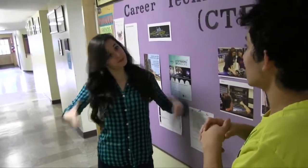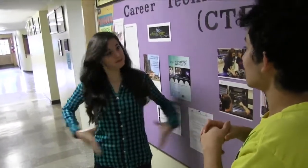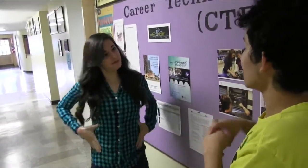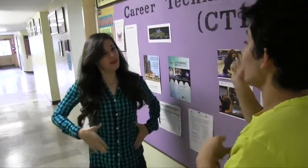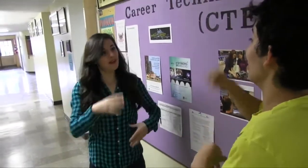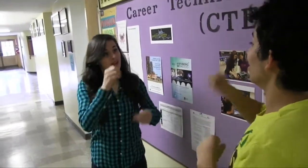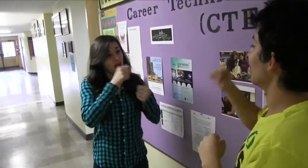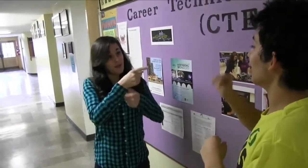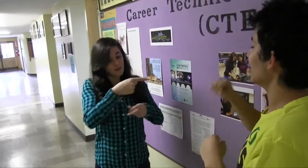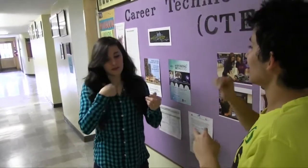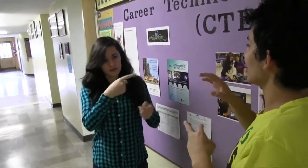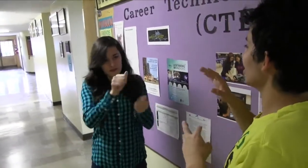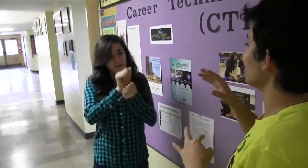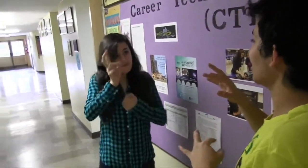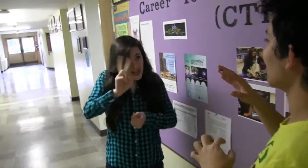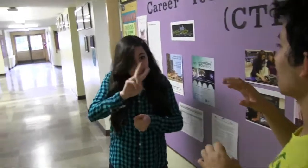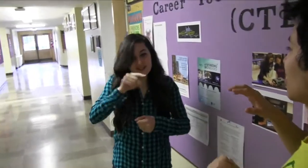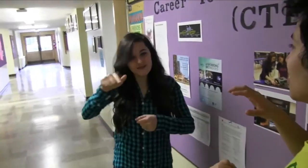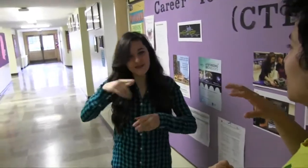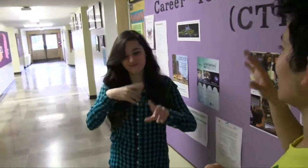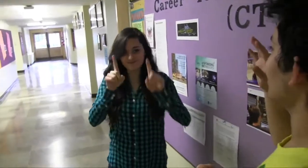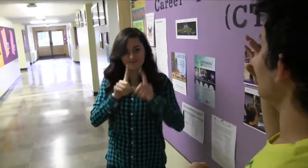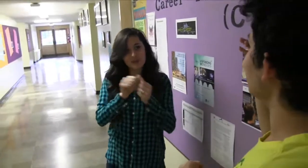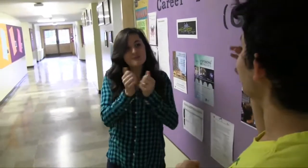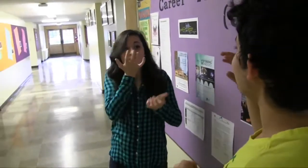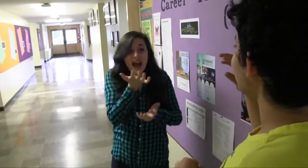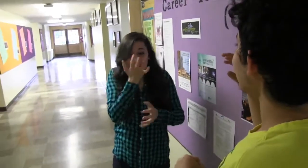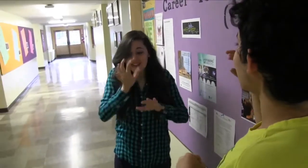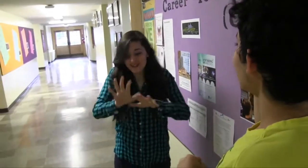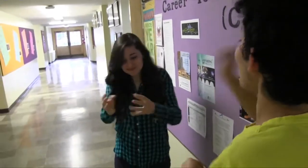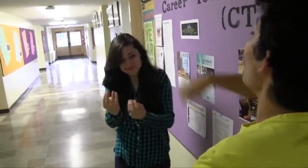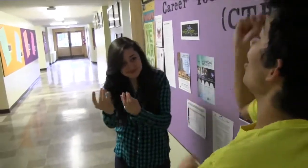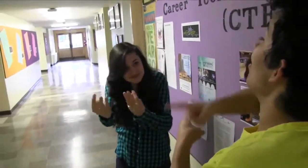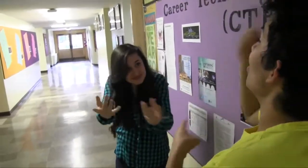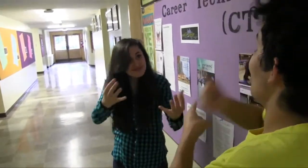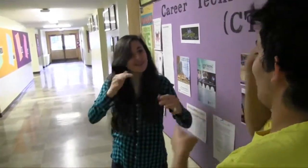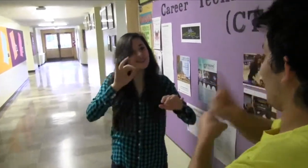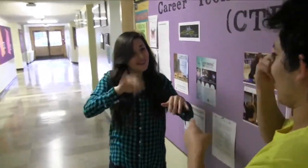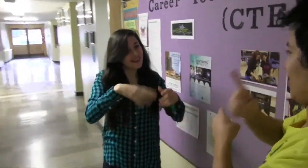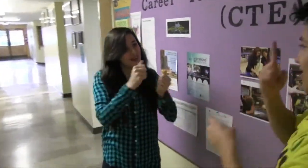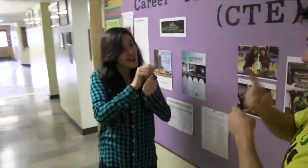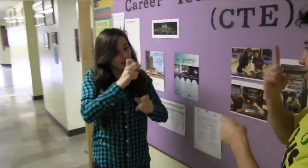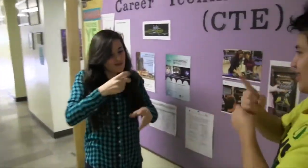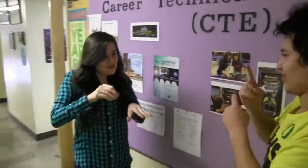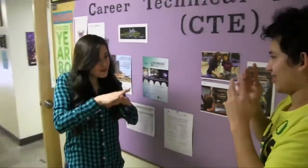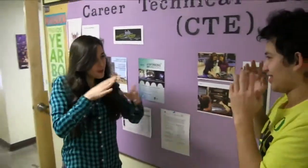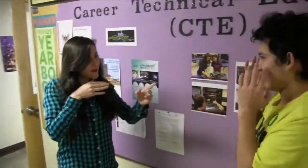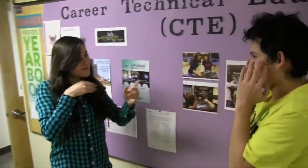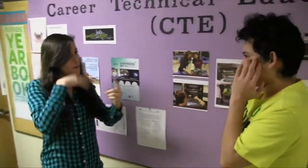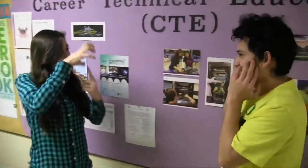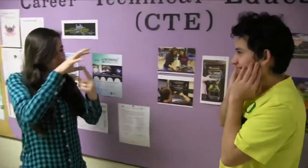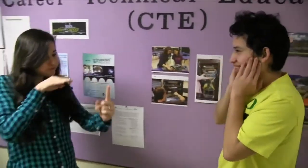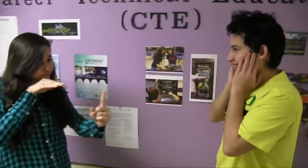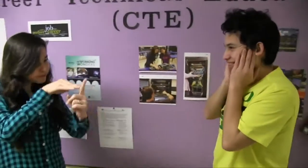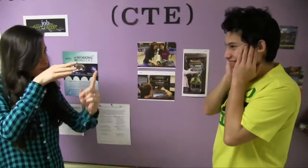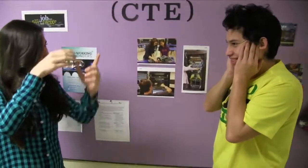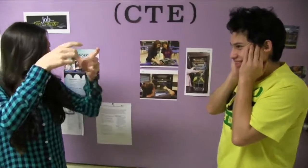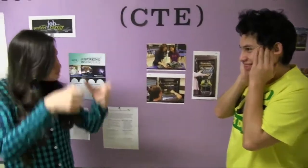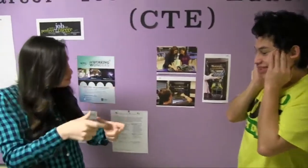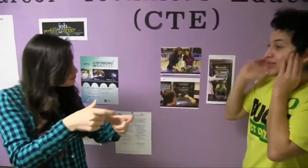Yes, yes! We built them and we put them out on the grass and they moved around and we filmed them? Yes!